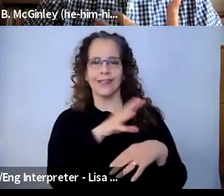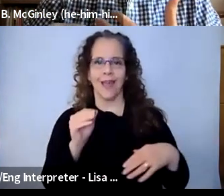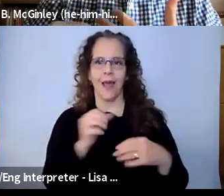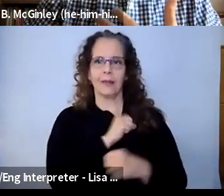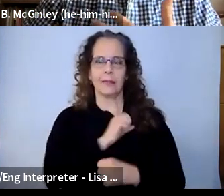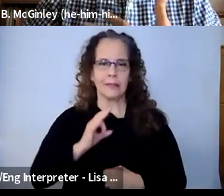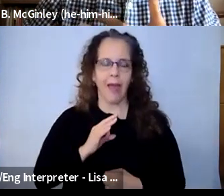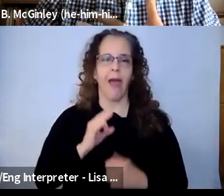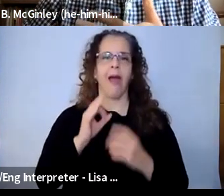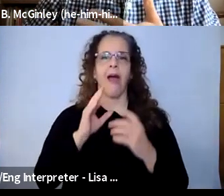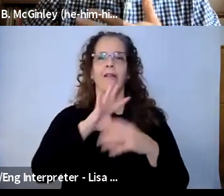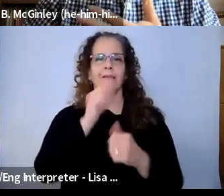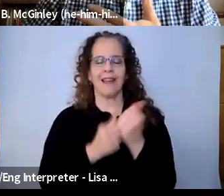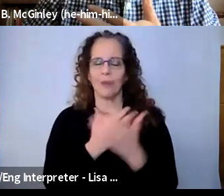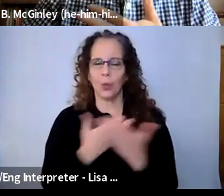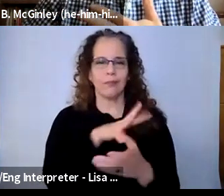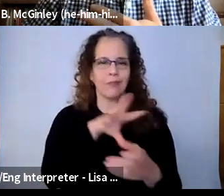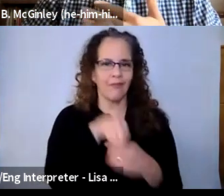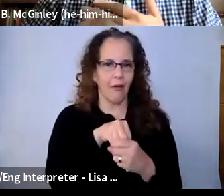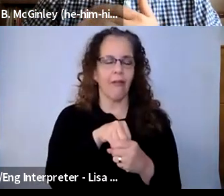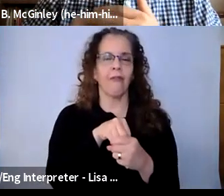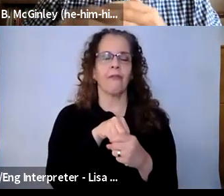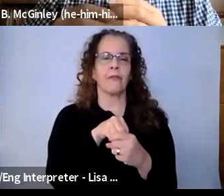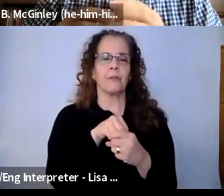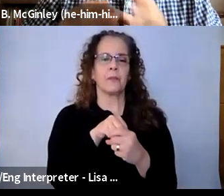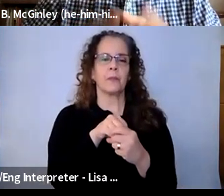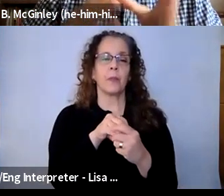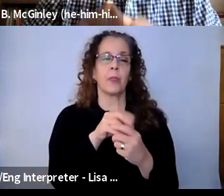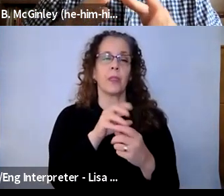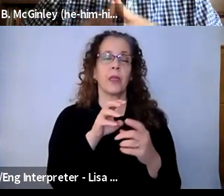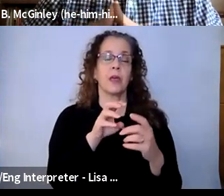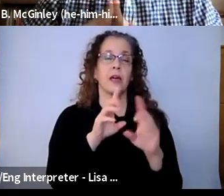the Department of Education for a remote arts learning